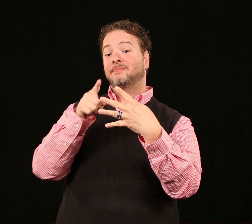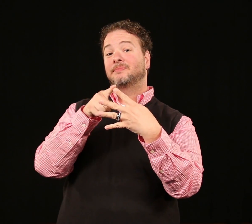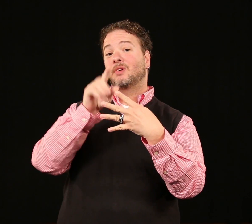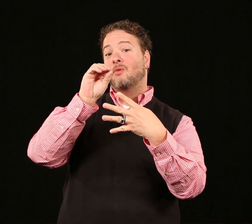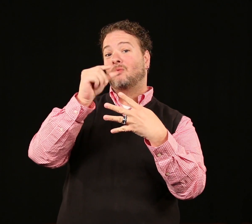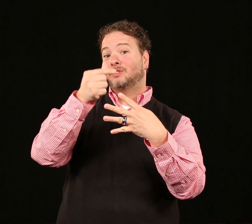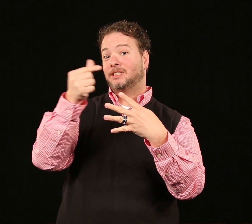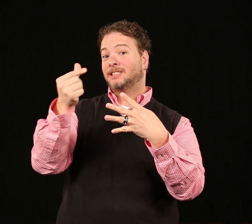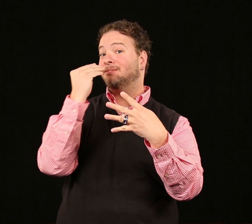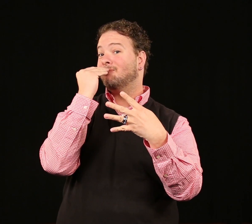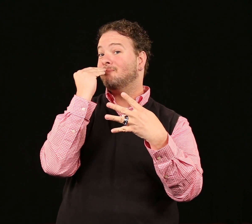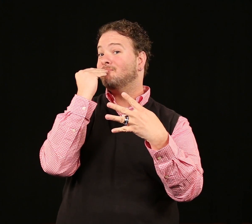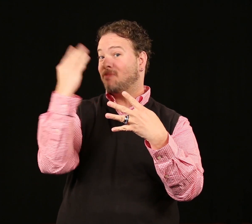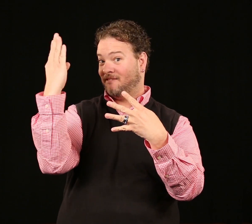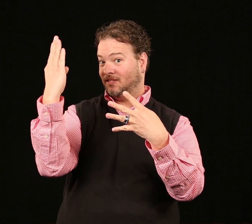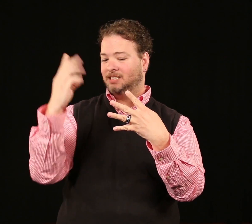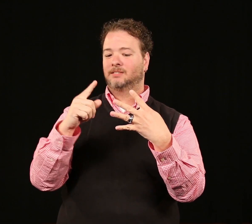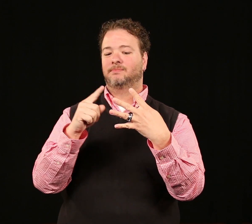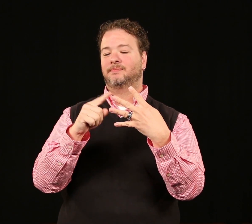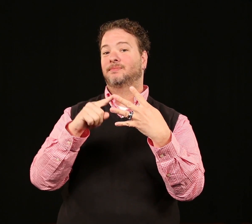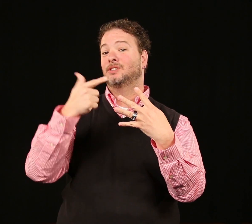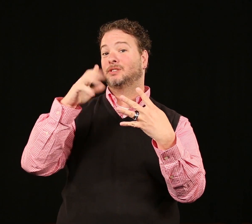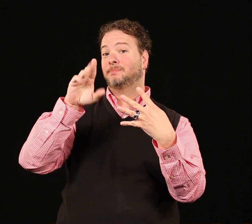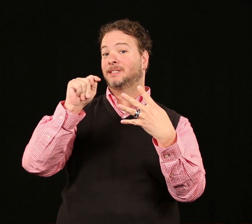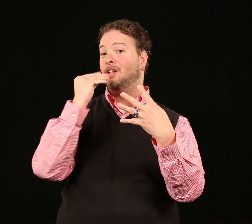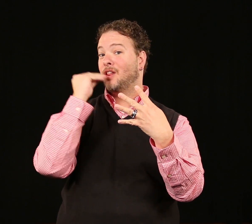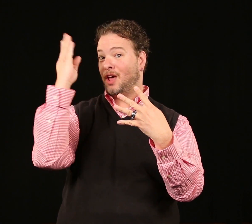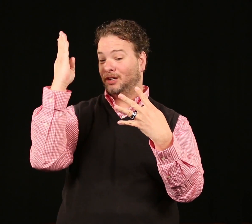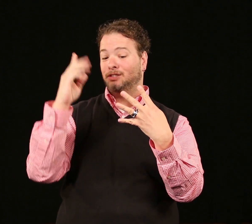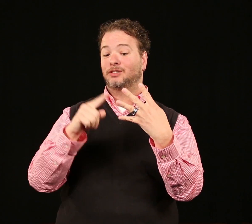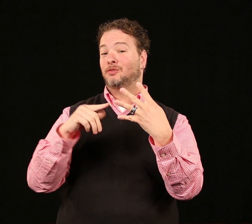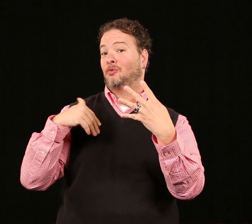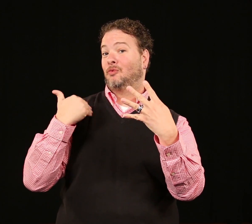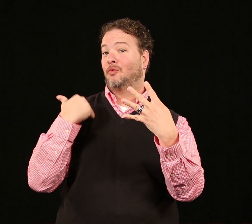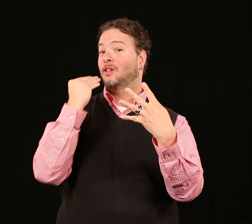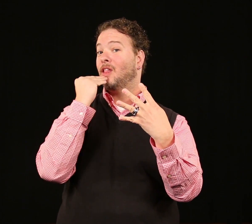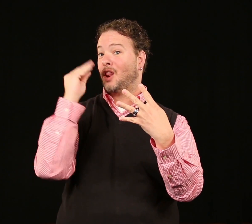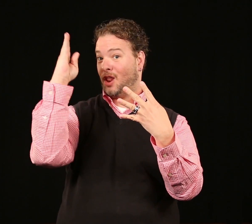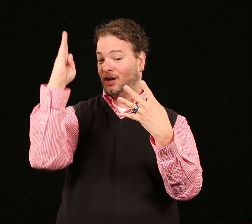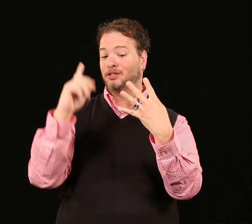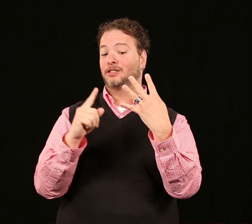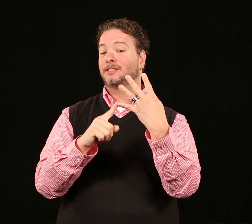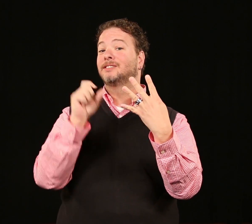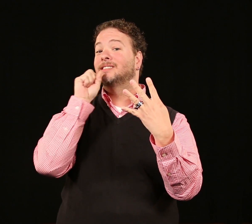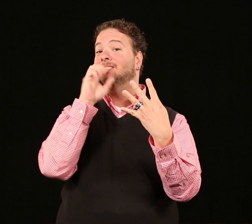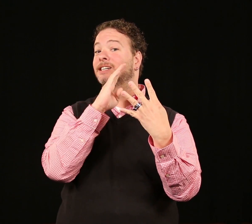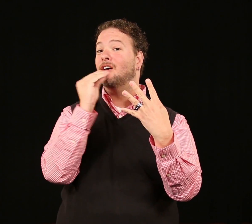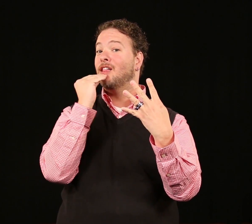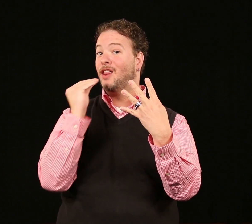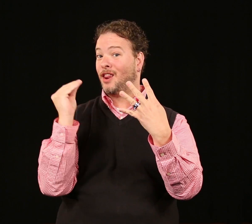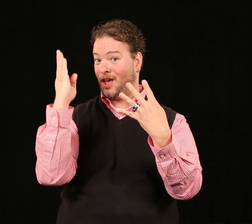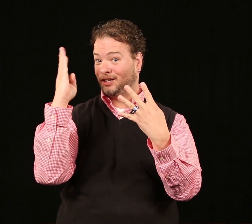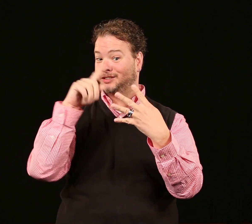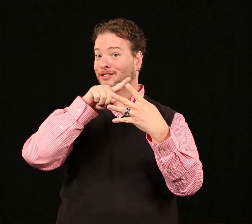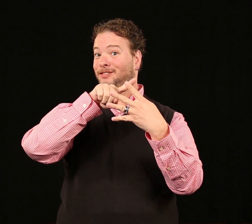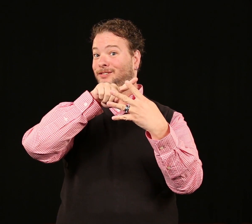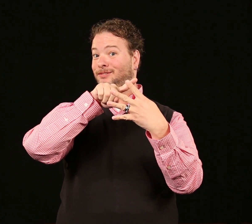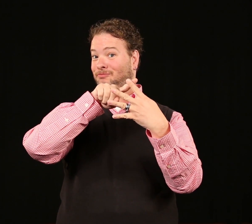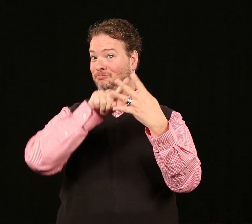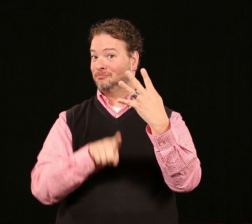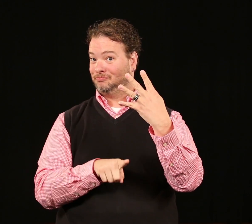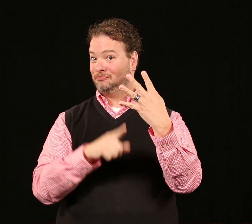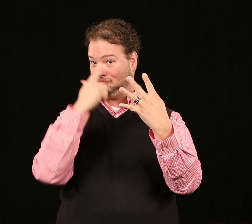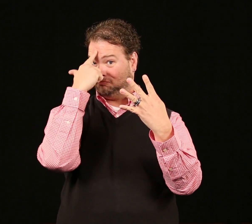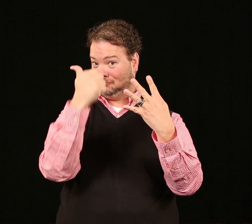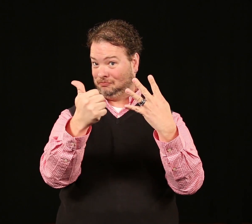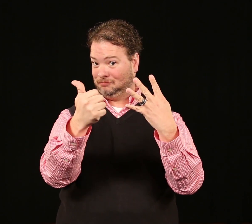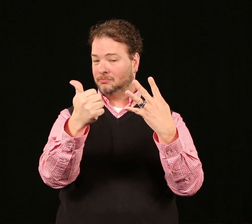You can purchase the OGG Breakfast, GLBT Luncheon, Youth Luncheon, and the Senior Citizen Luncheon.